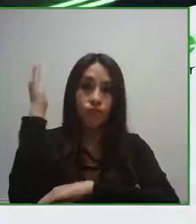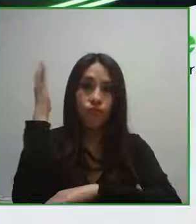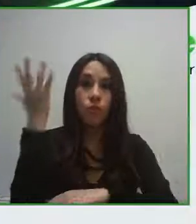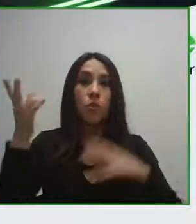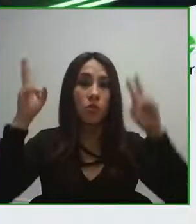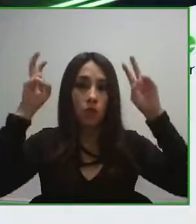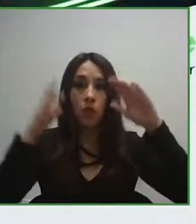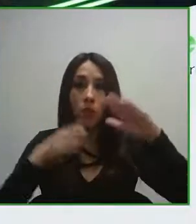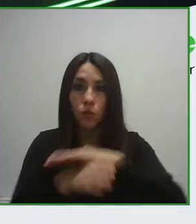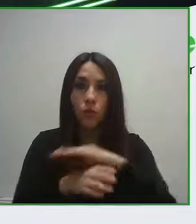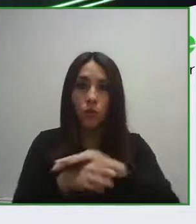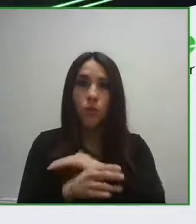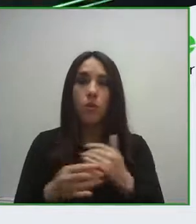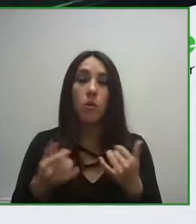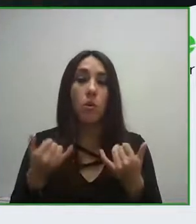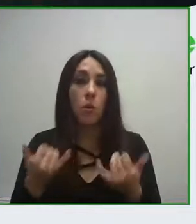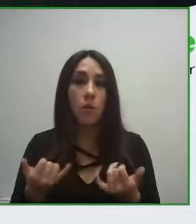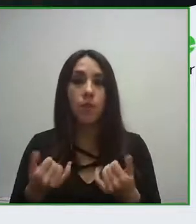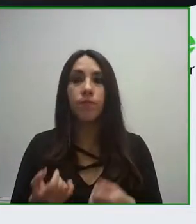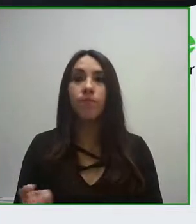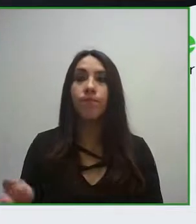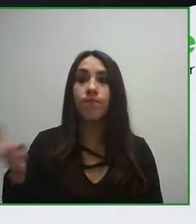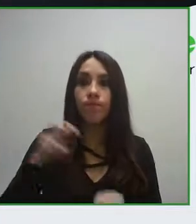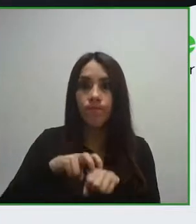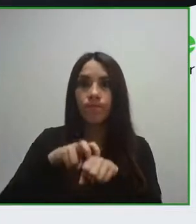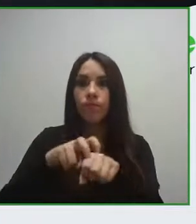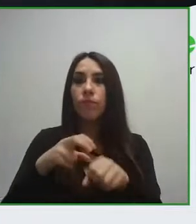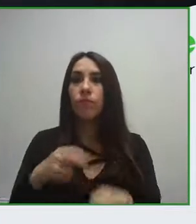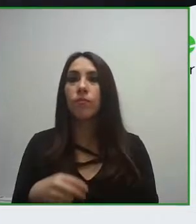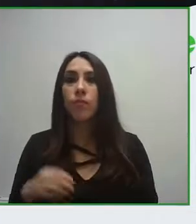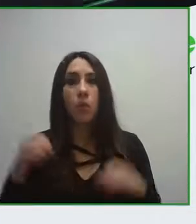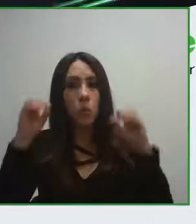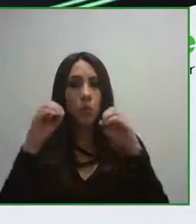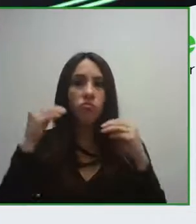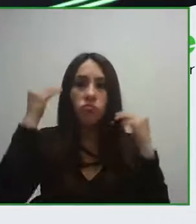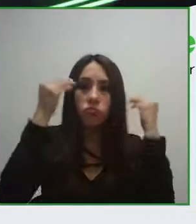Without a doubt it's one of the issues that has advanced the most in terms of